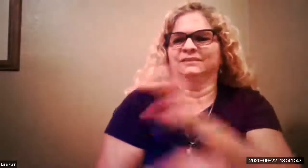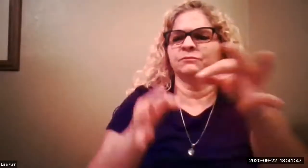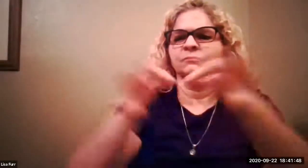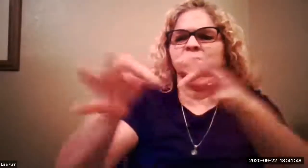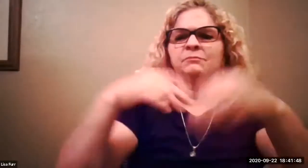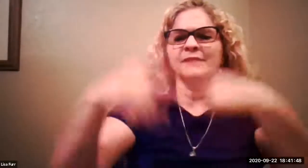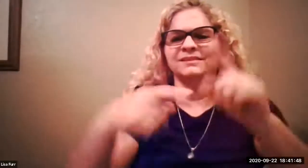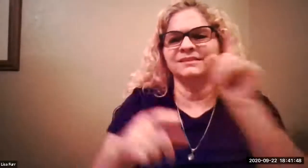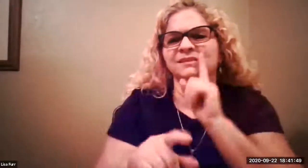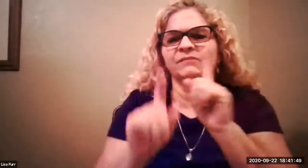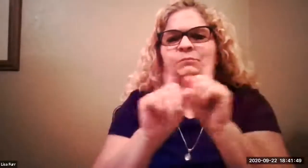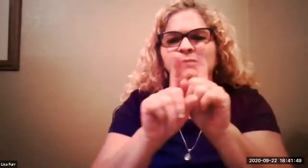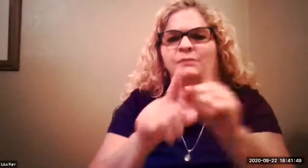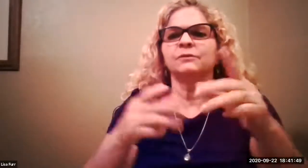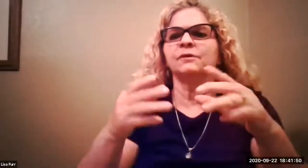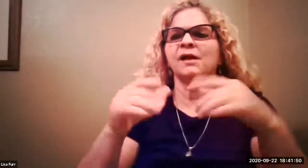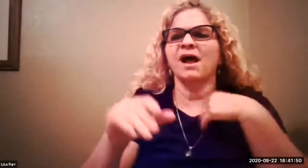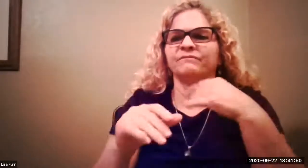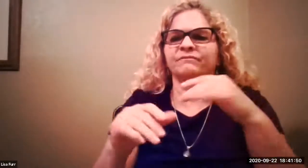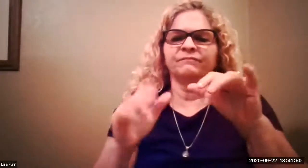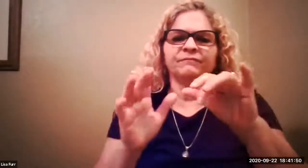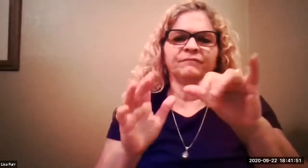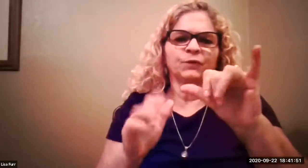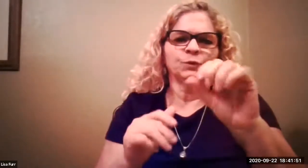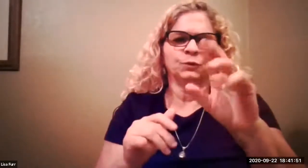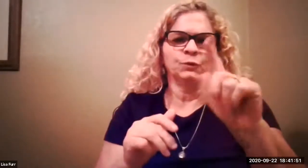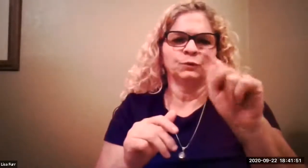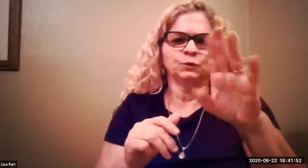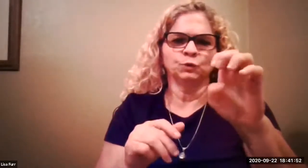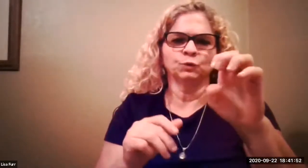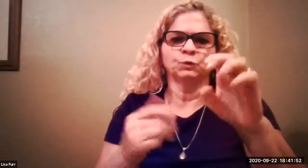this was saying chrissy was explaining